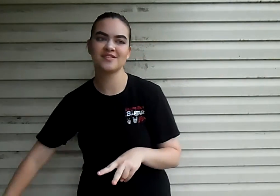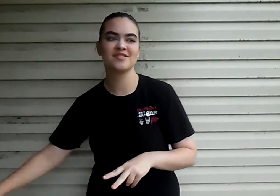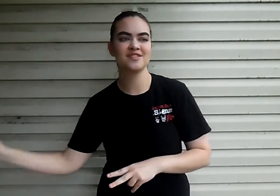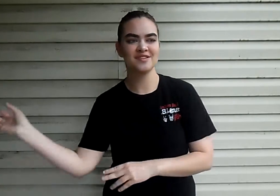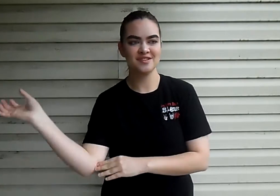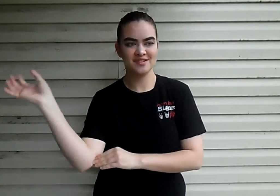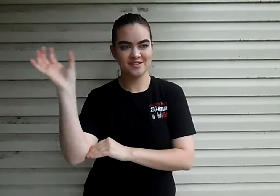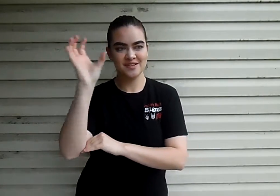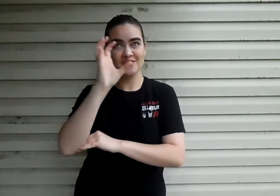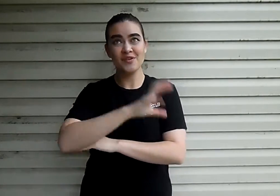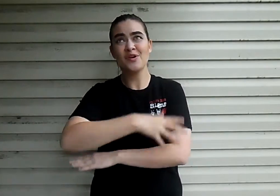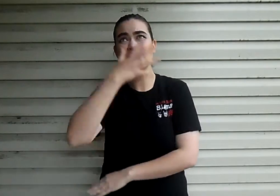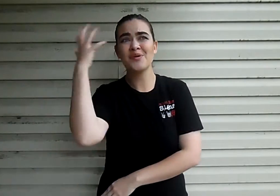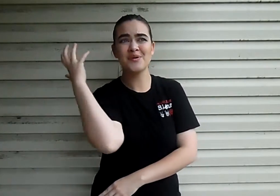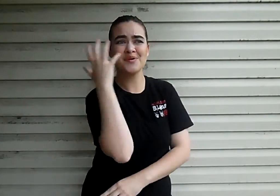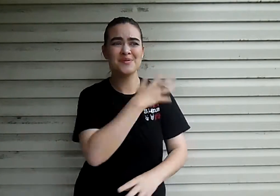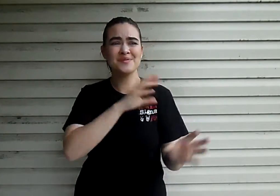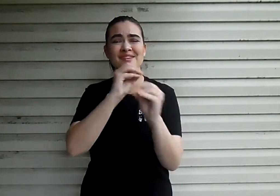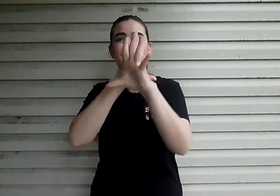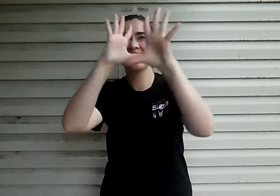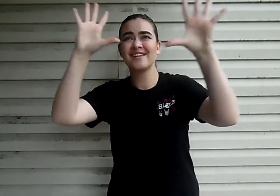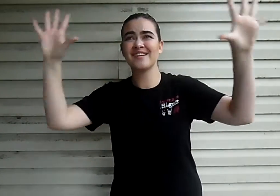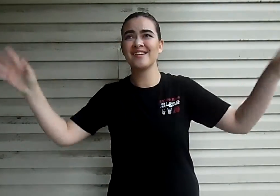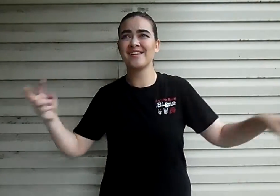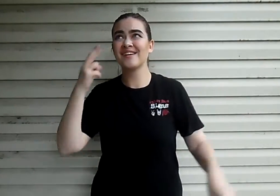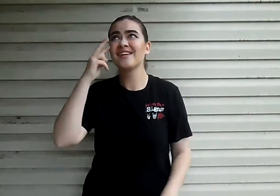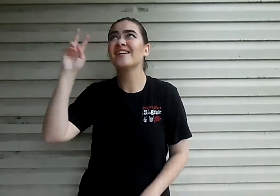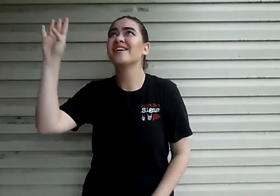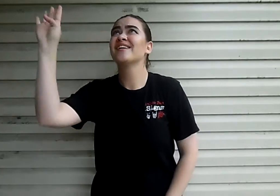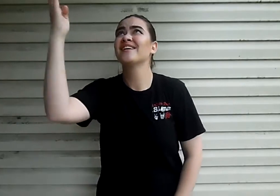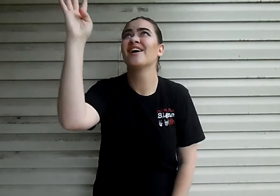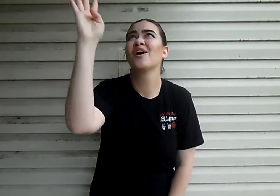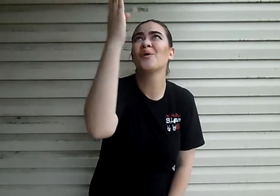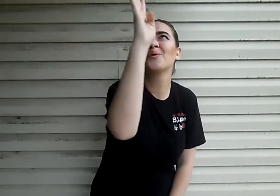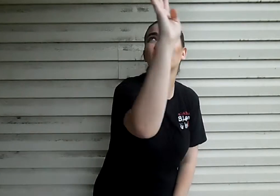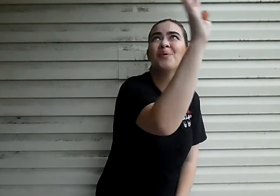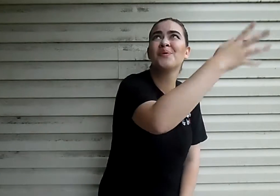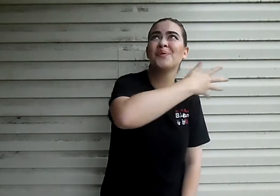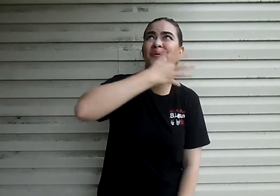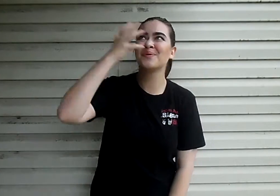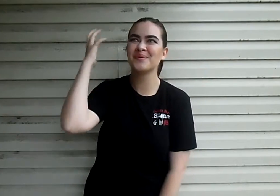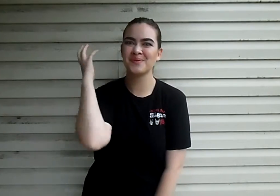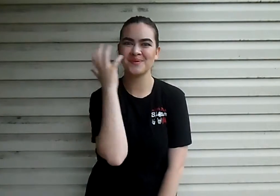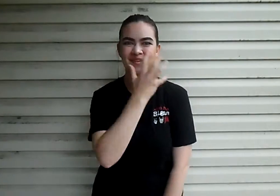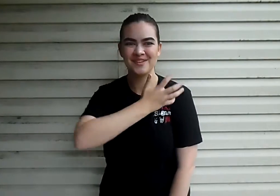Sunsets never were so bright And the skies never so blue